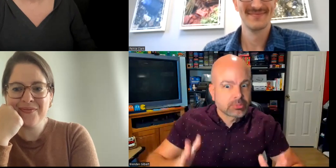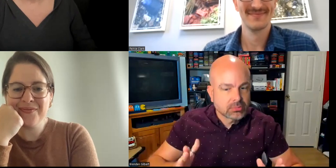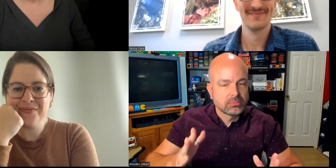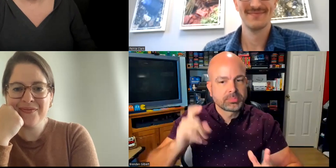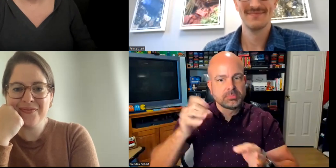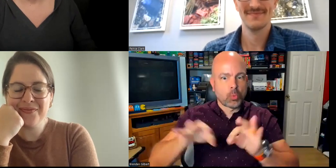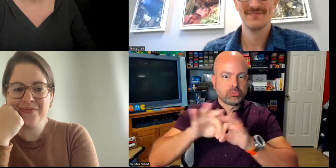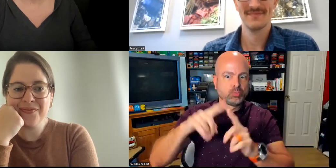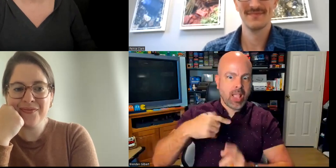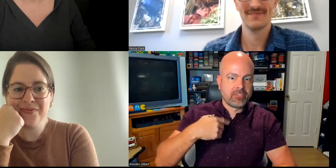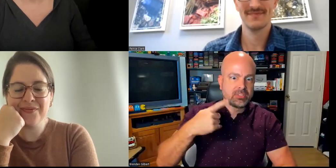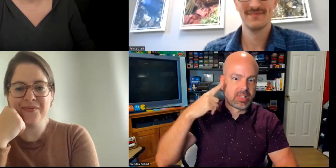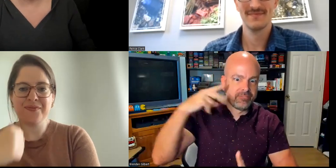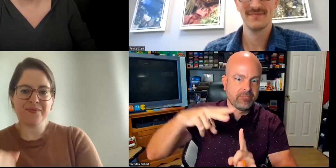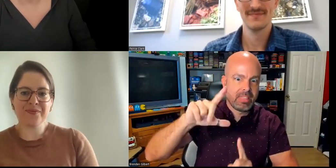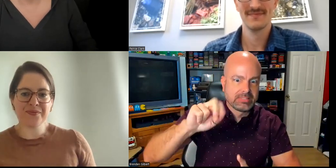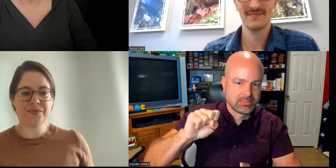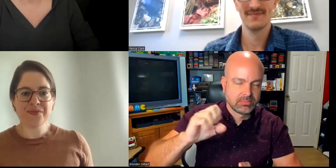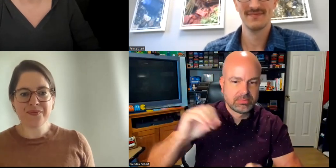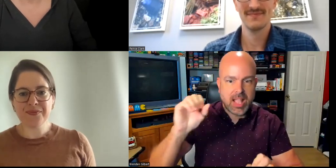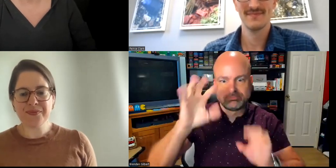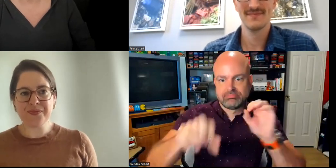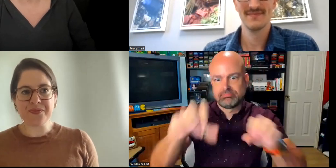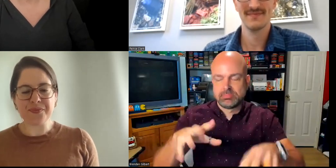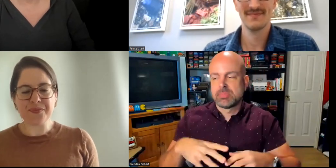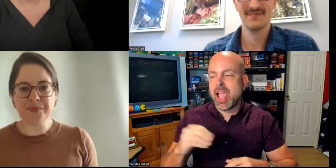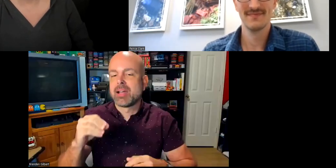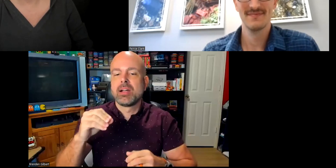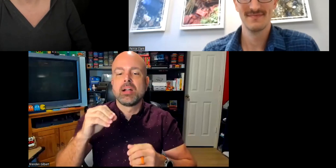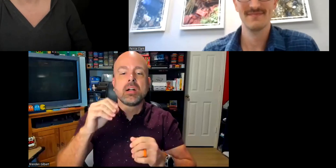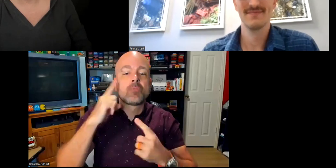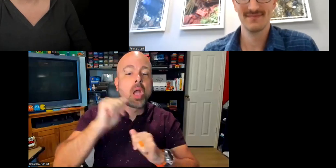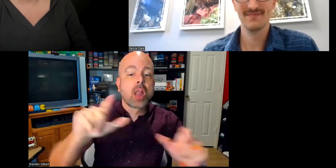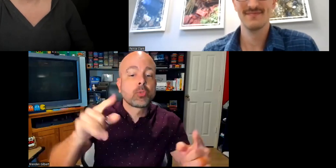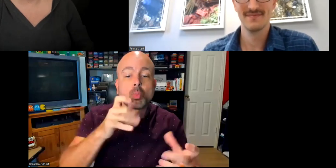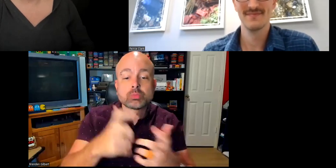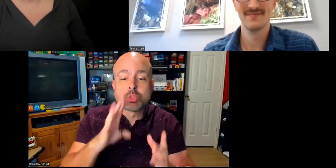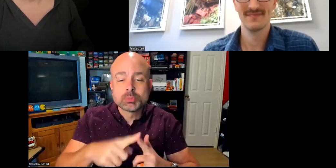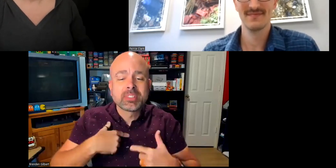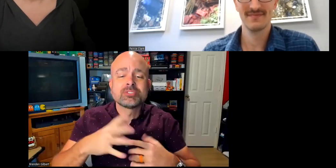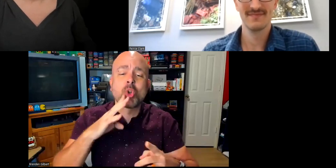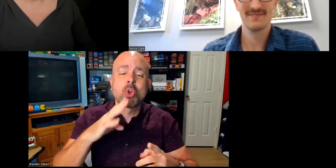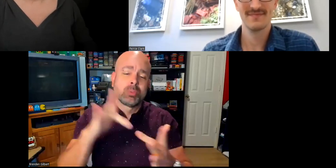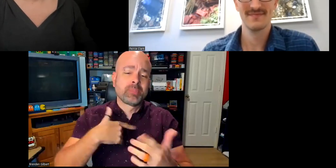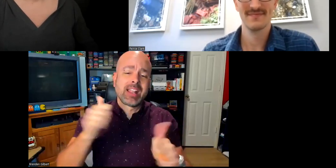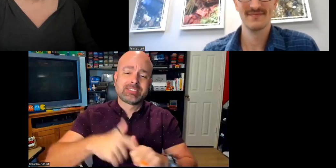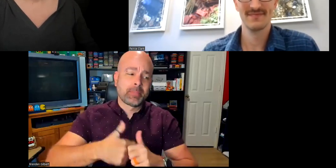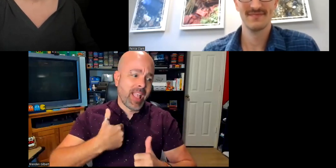us to be part of this, for including Deaf people in a discussion about features that will benefit Deaf people. Please